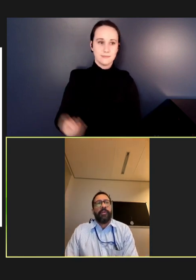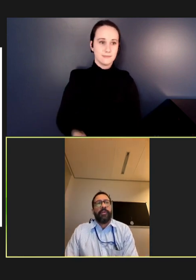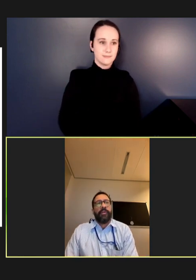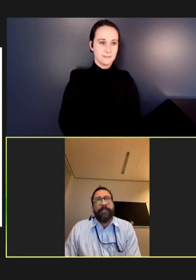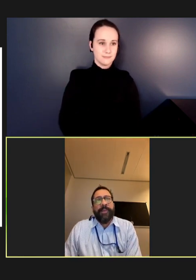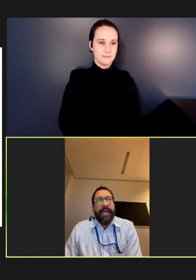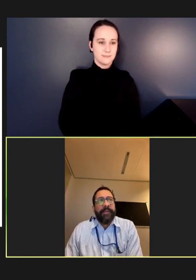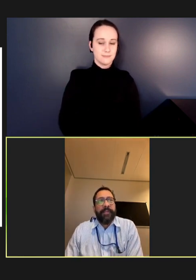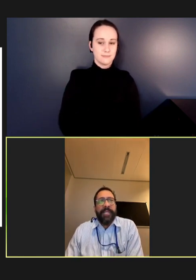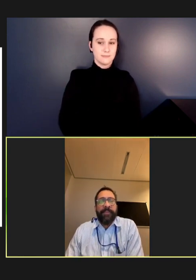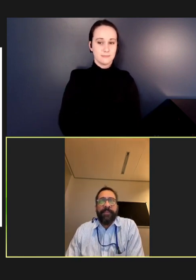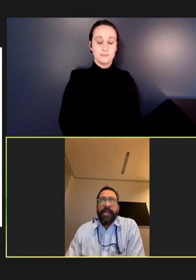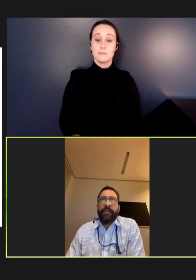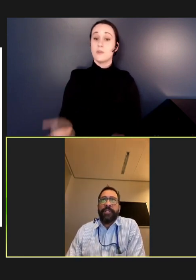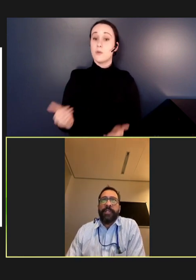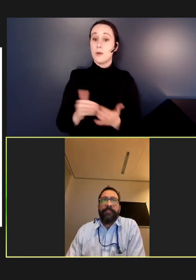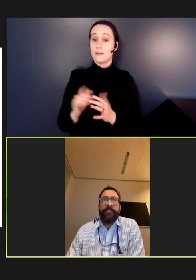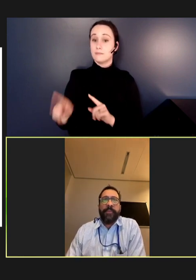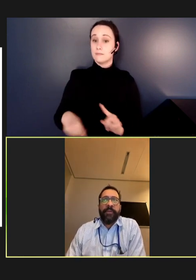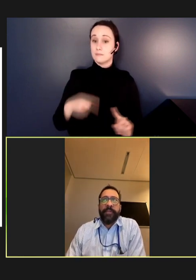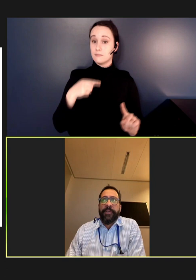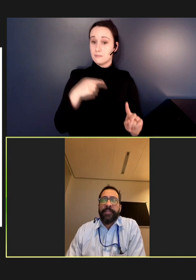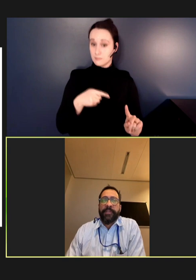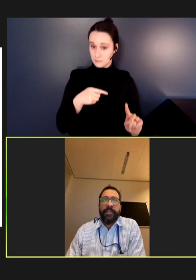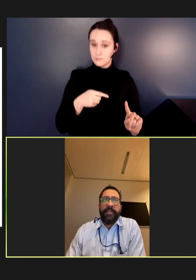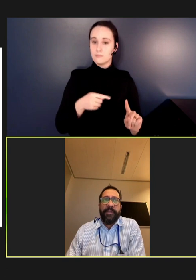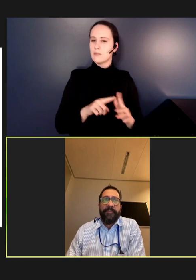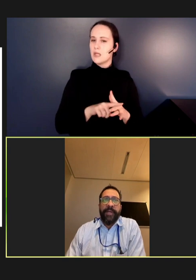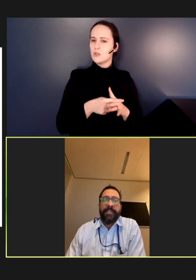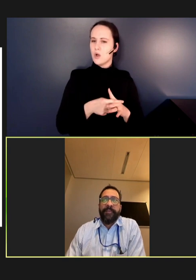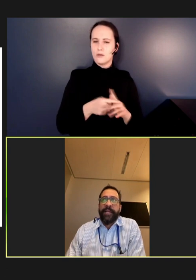So, coming back to the epidemiology, you know, here's the effect of that